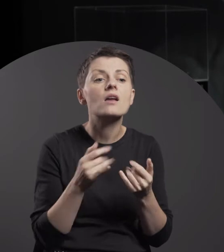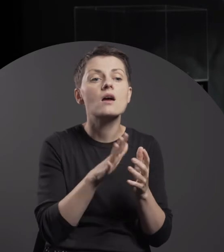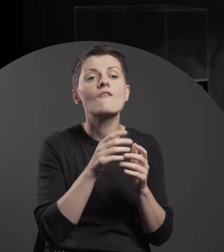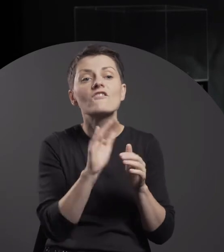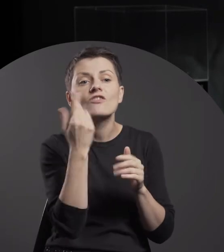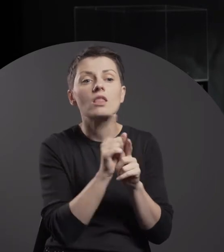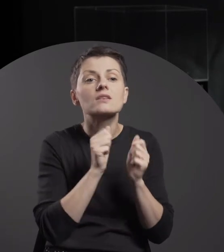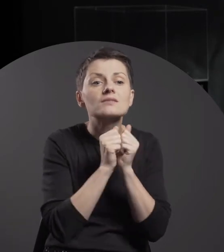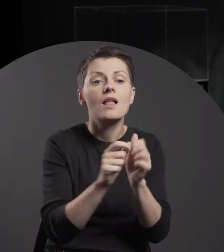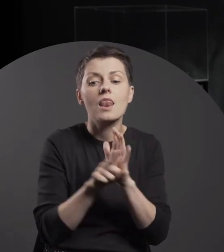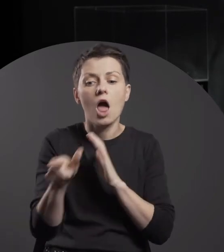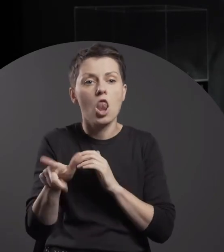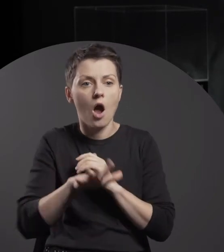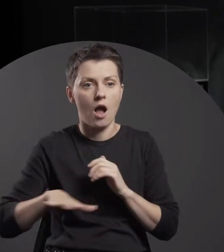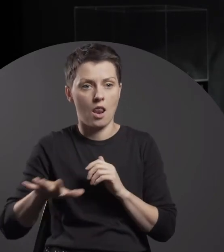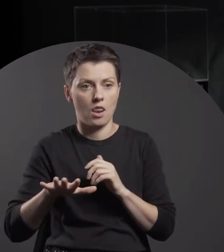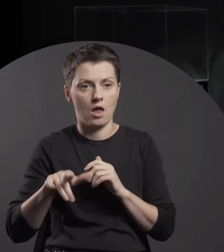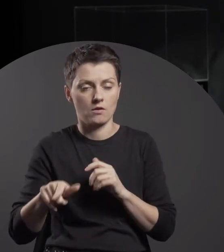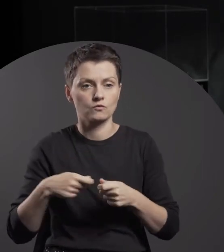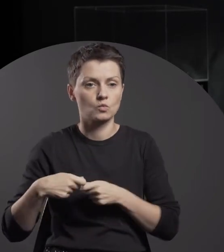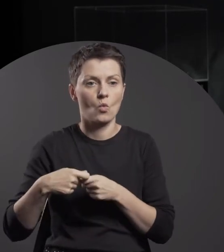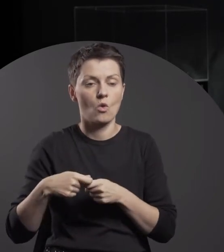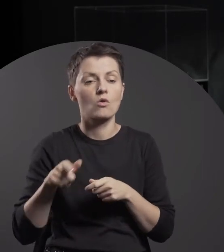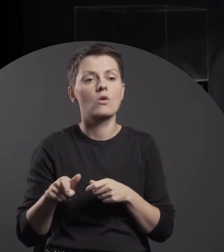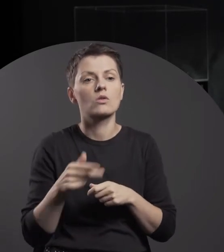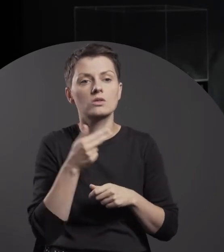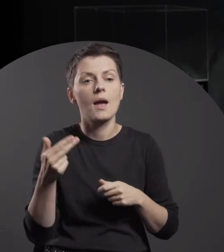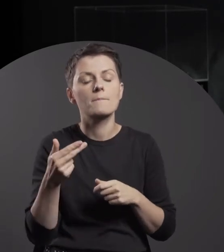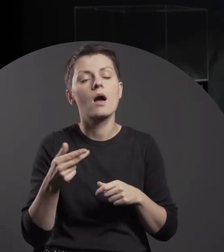This topic also accompanies the everyday life of institutions of culture.